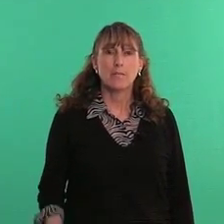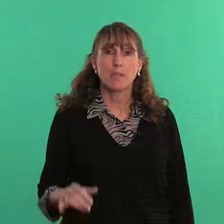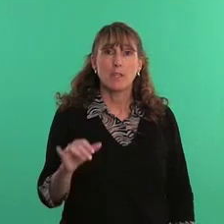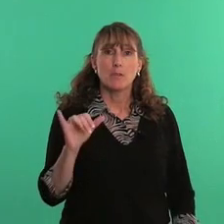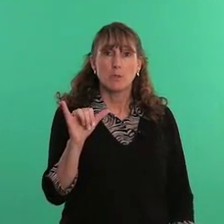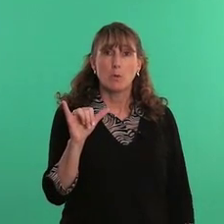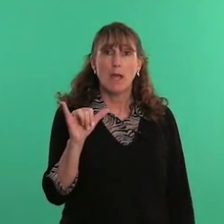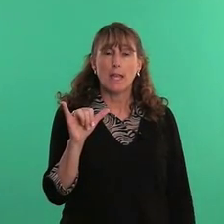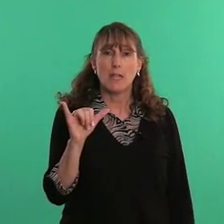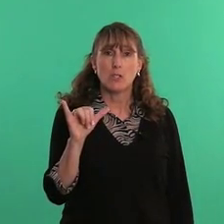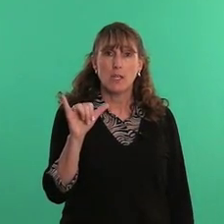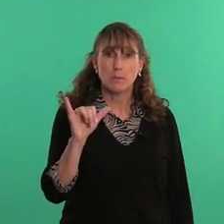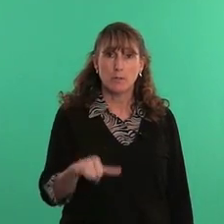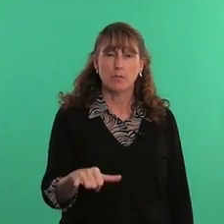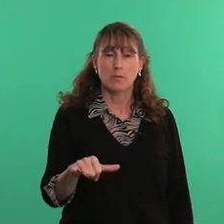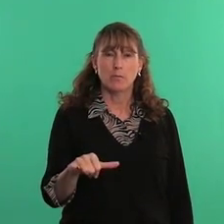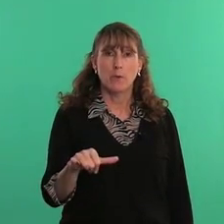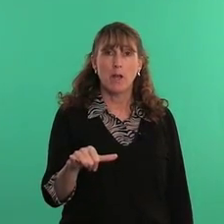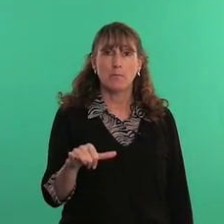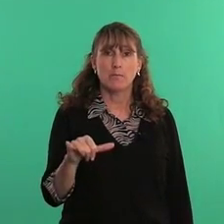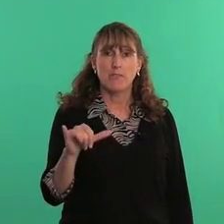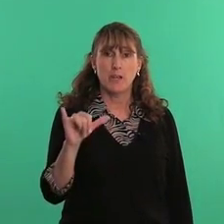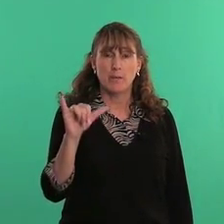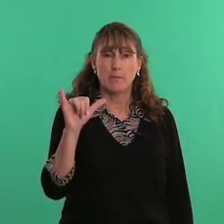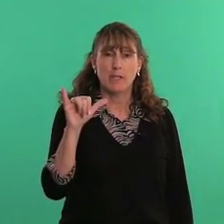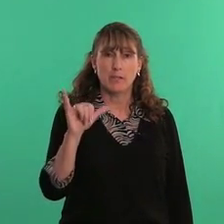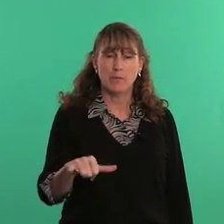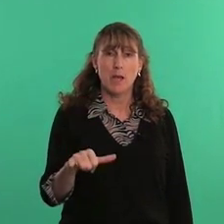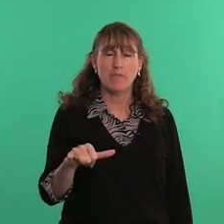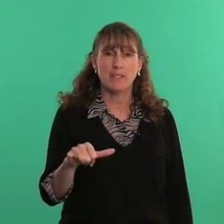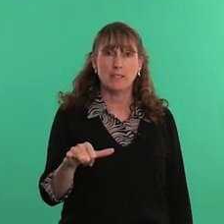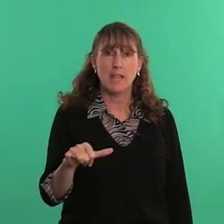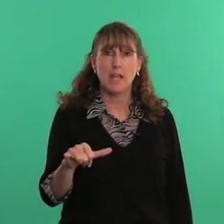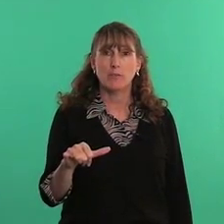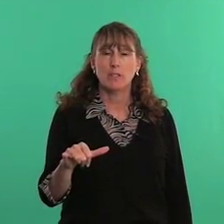put the Y handshape, palm faces down